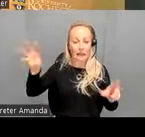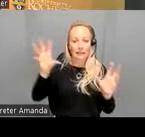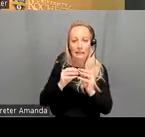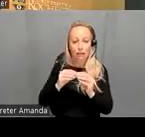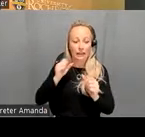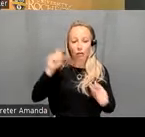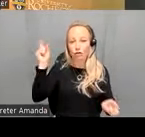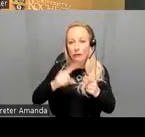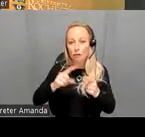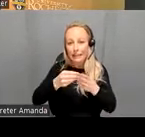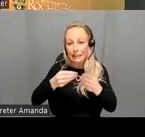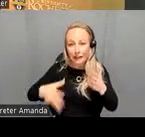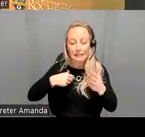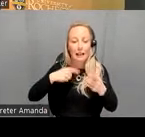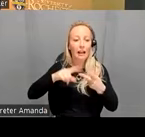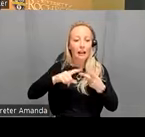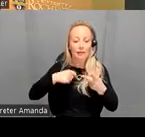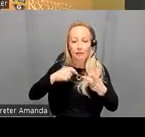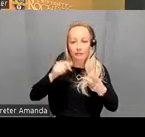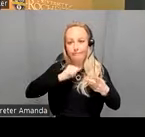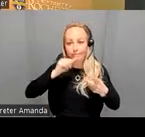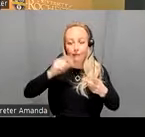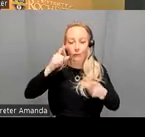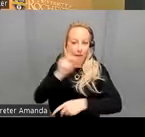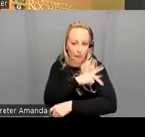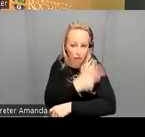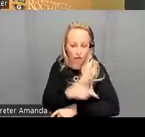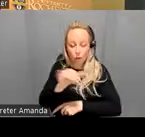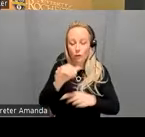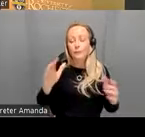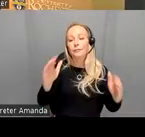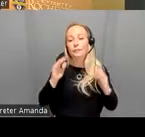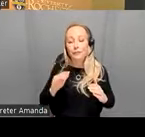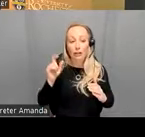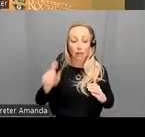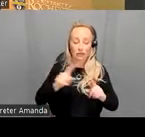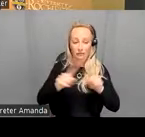also increase a tolerability for the patient um it should differentiate psychosis patients